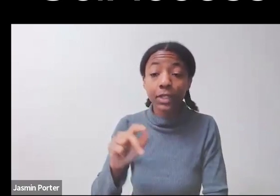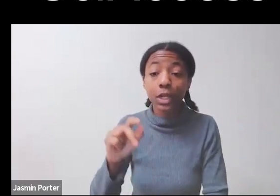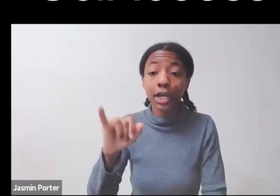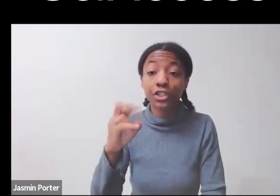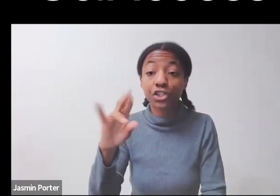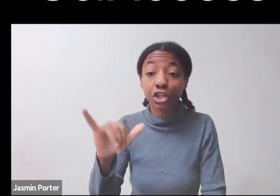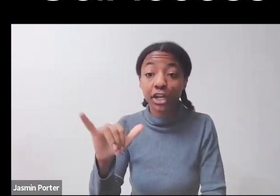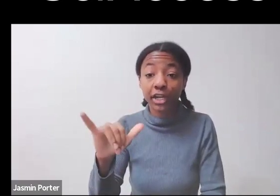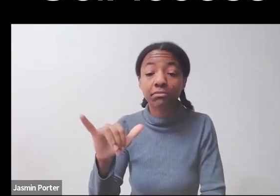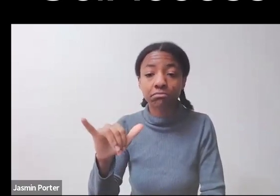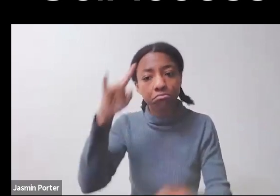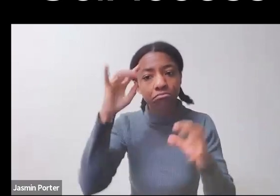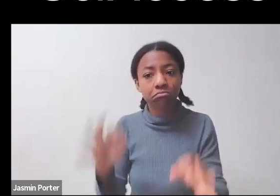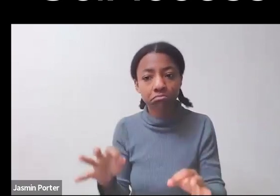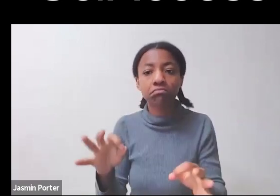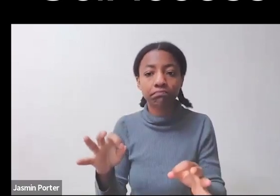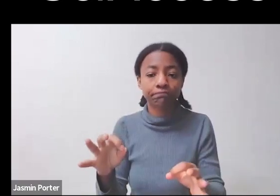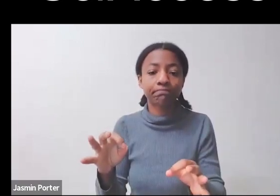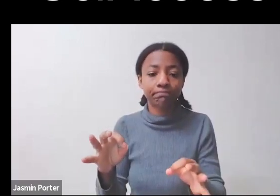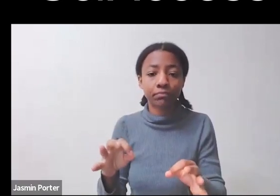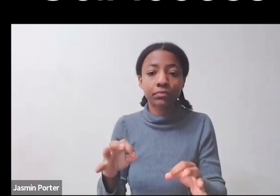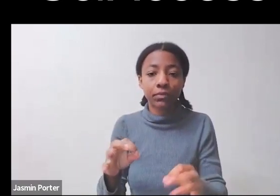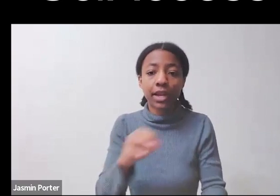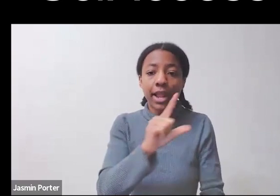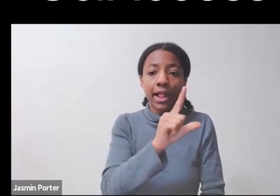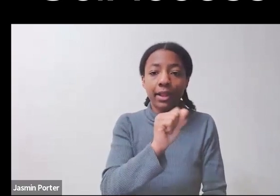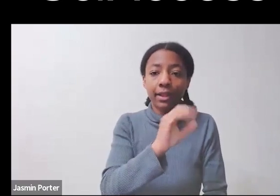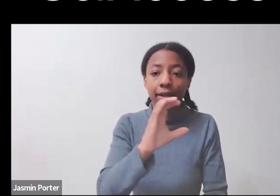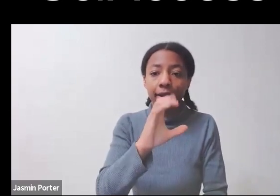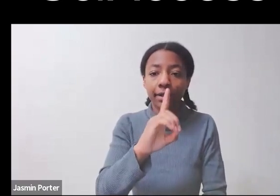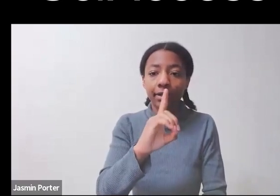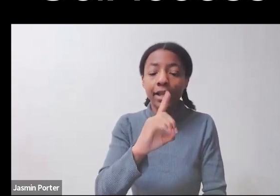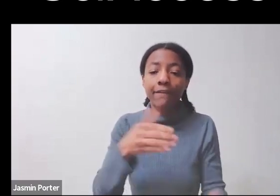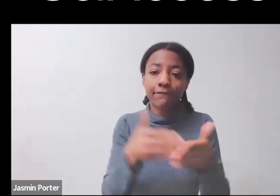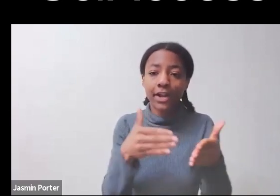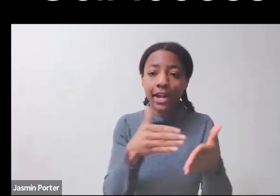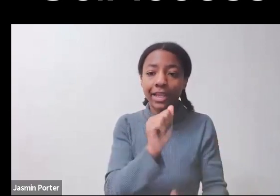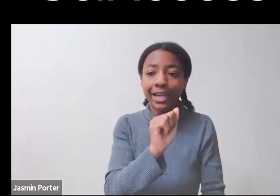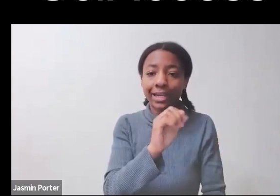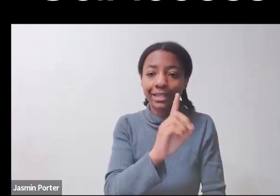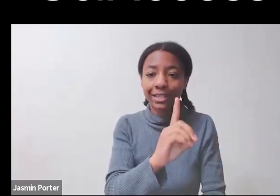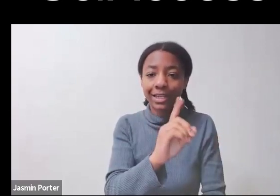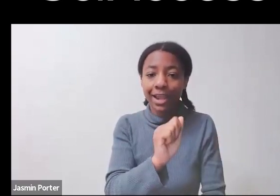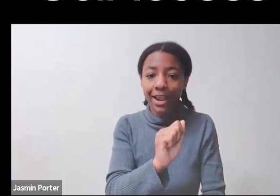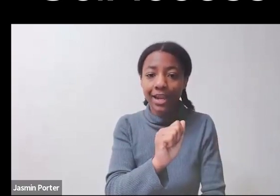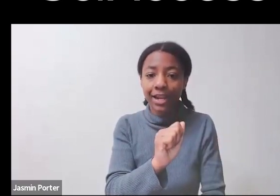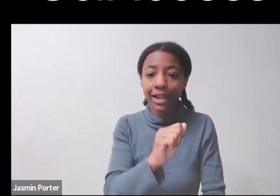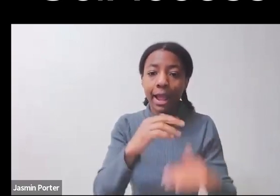the ADA in 14 different ways, and in most cases, they did so deliberately.